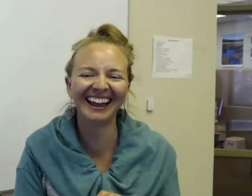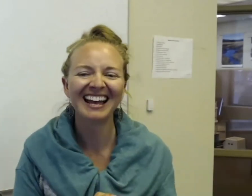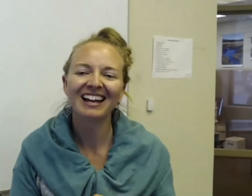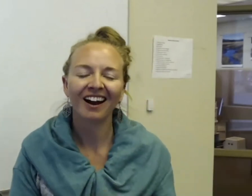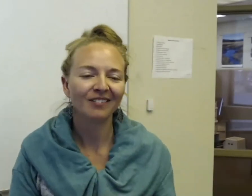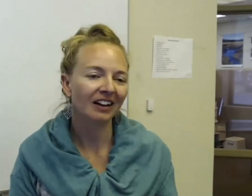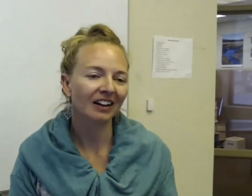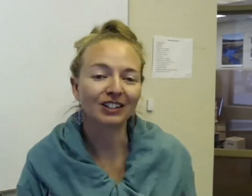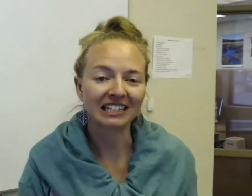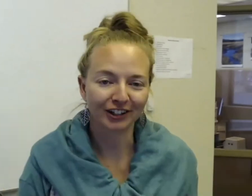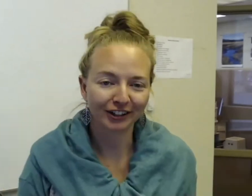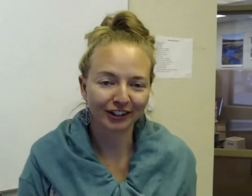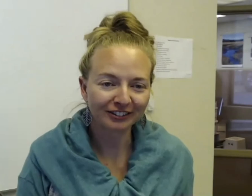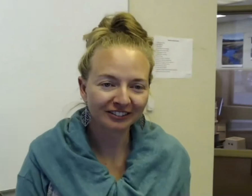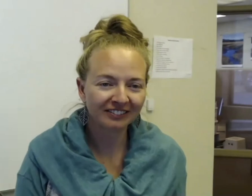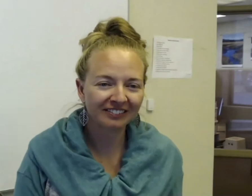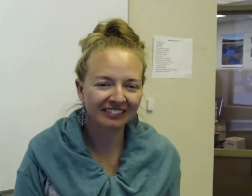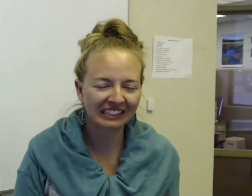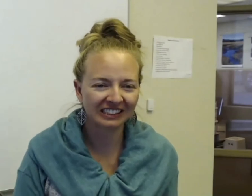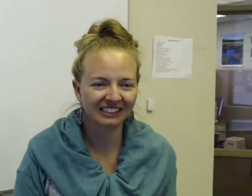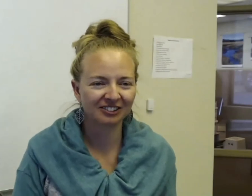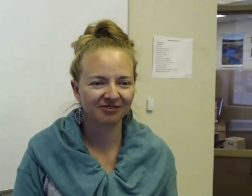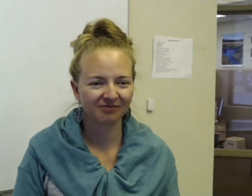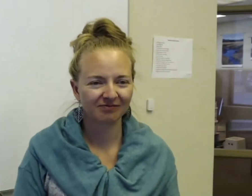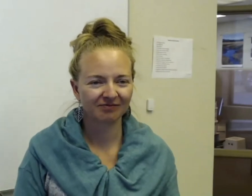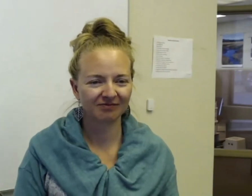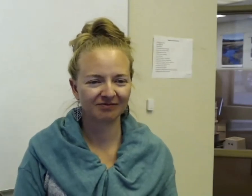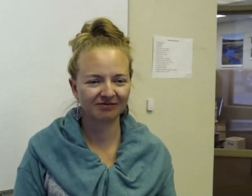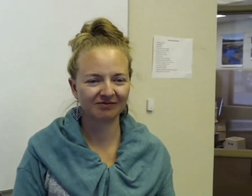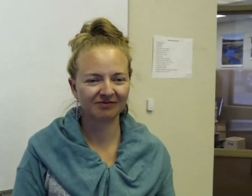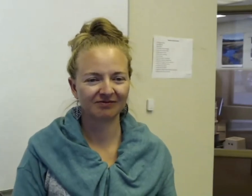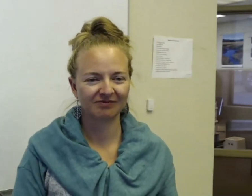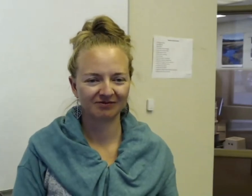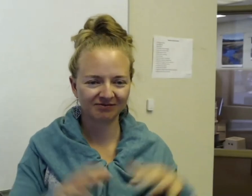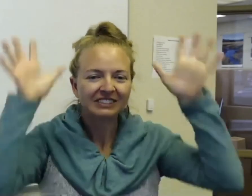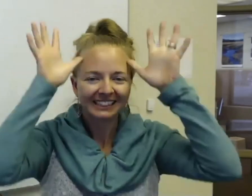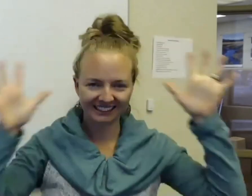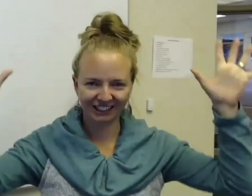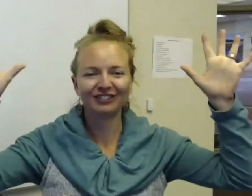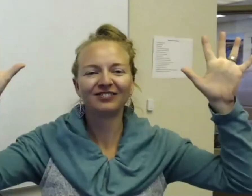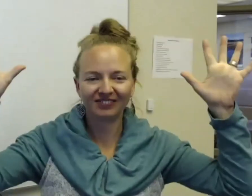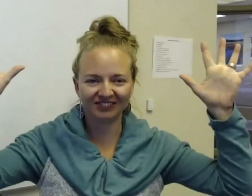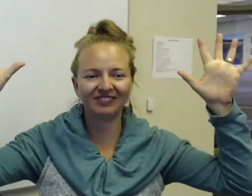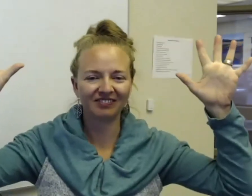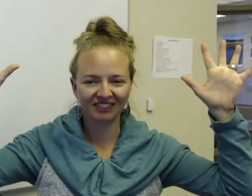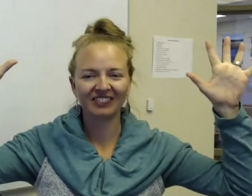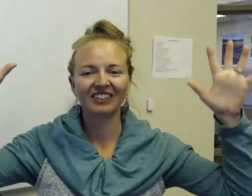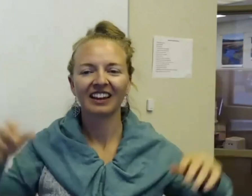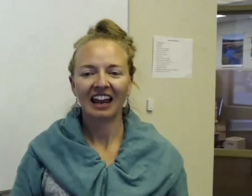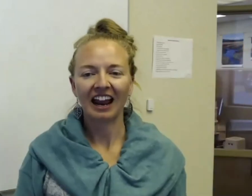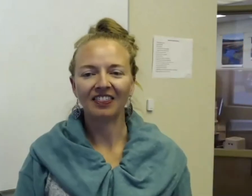We have to sign for deer.